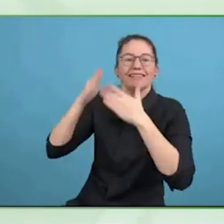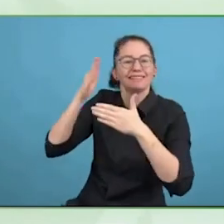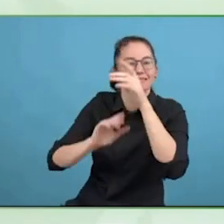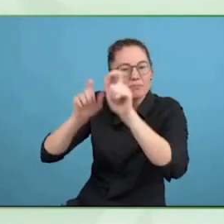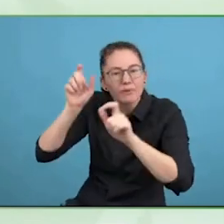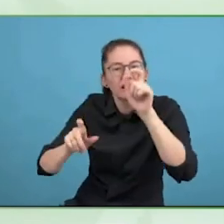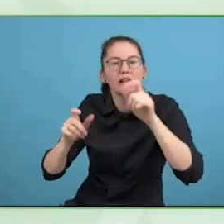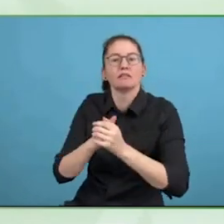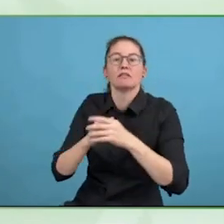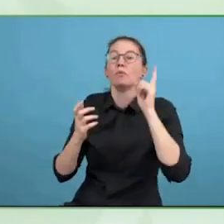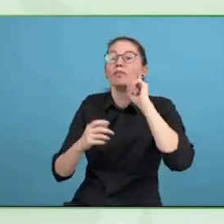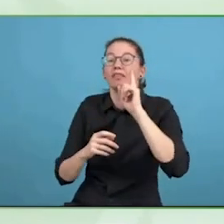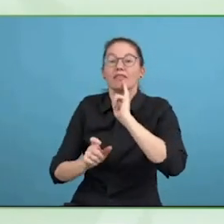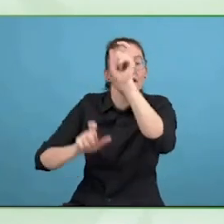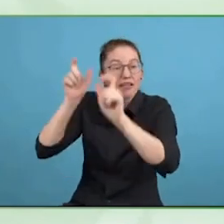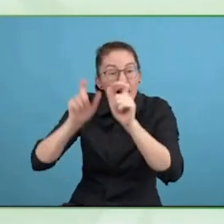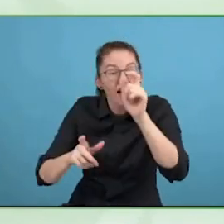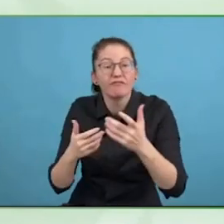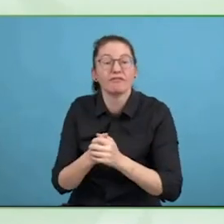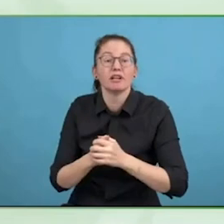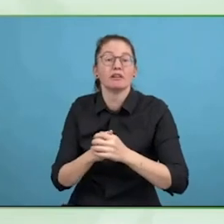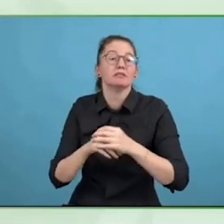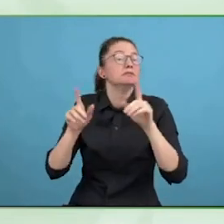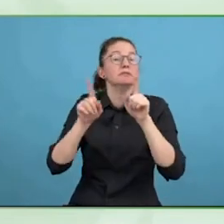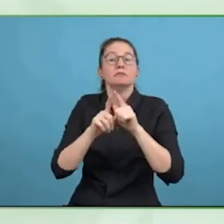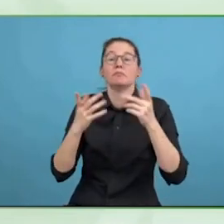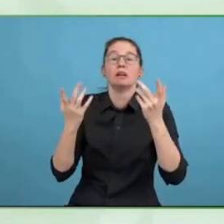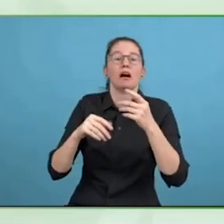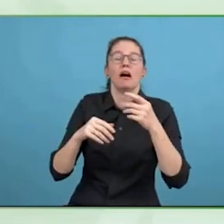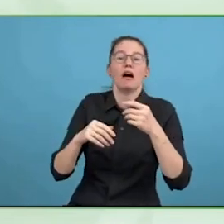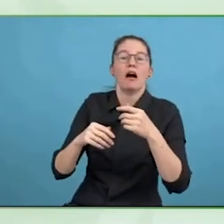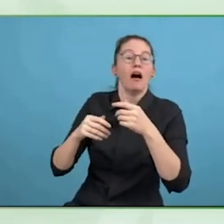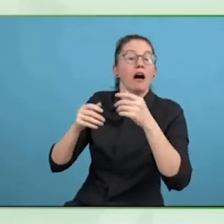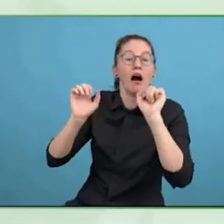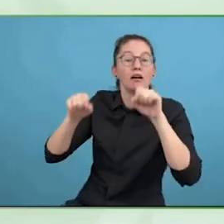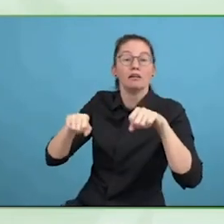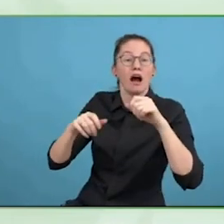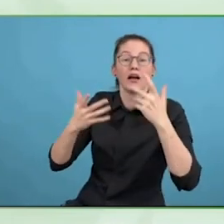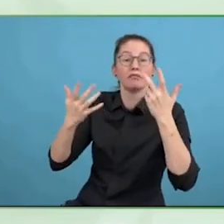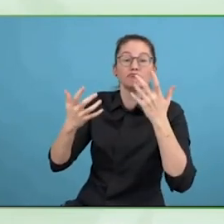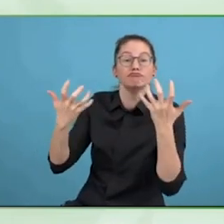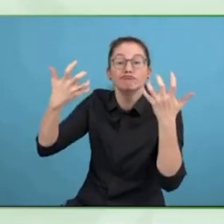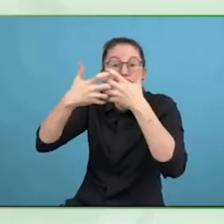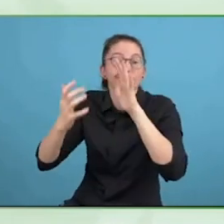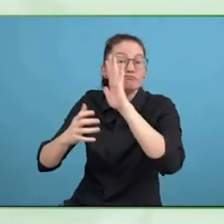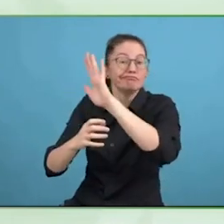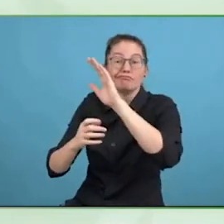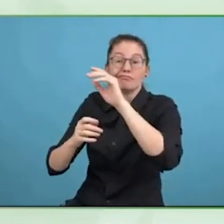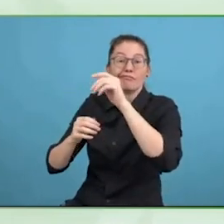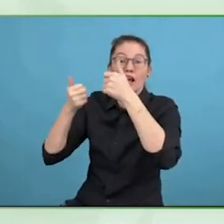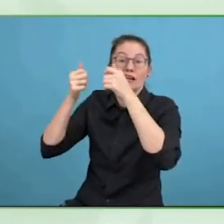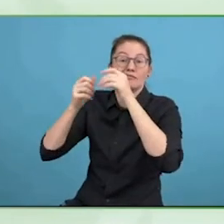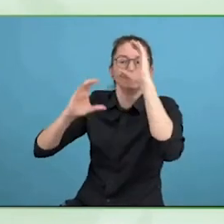could you see that dimension of getting the technology people all lined up with procurement as what we have tried to do?